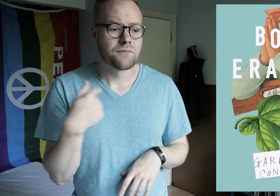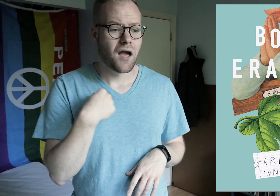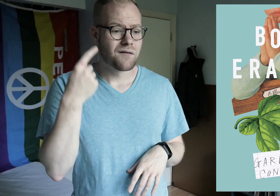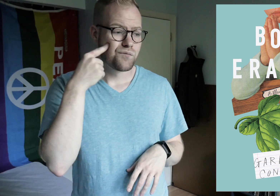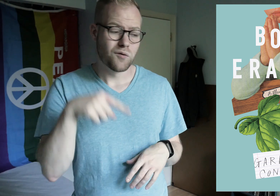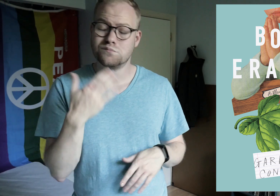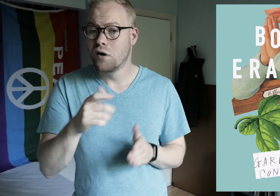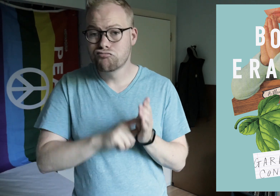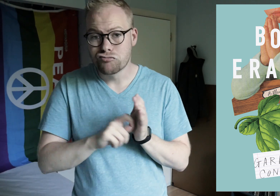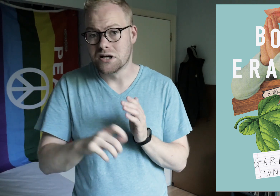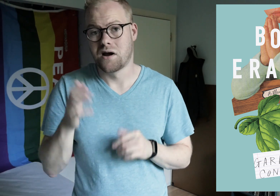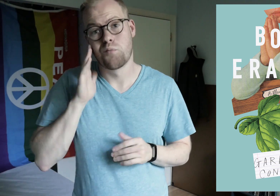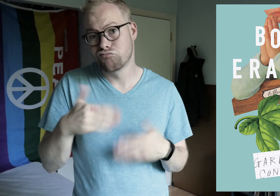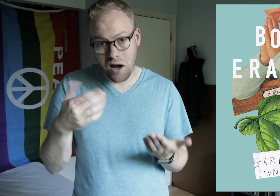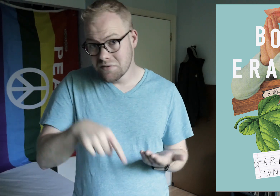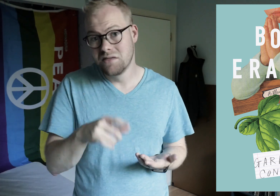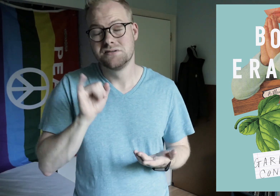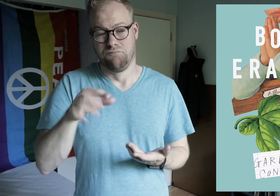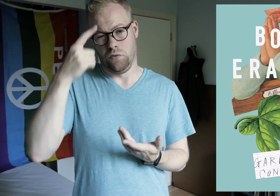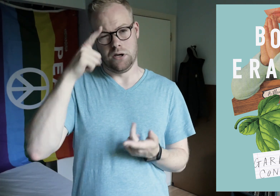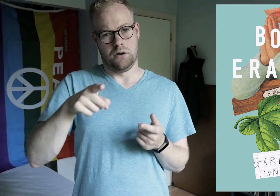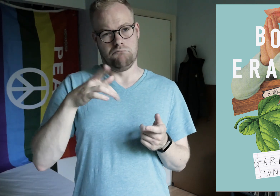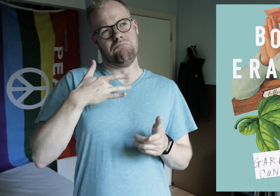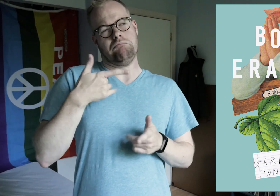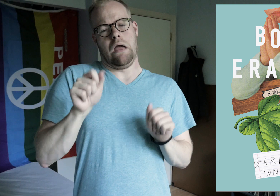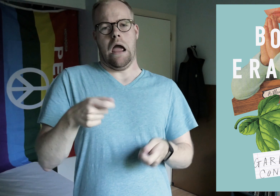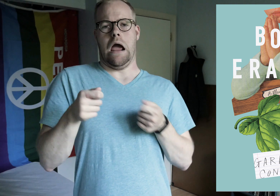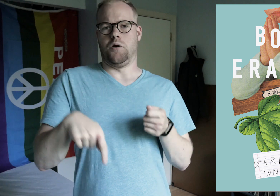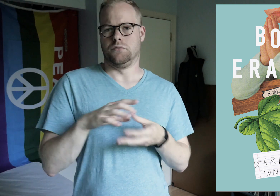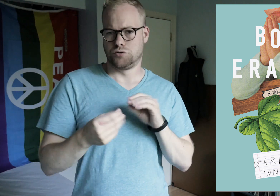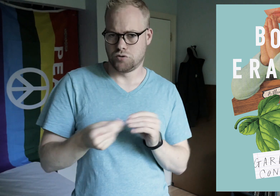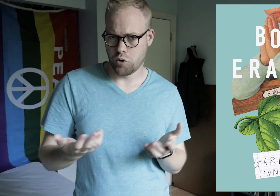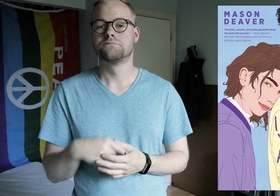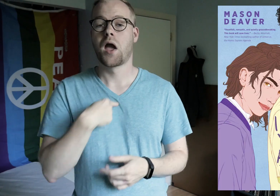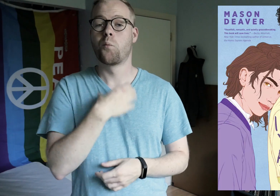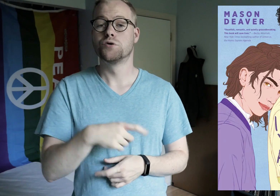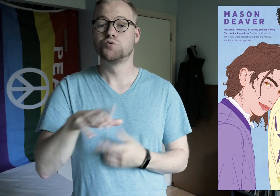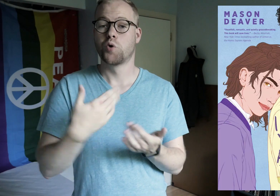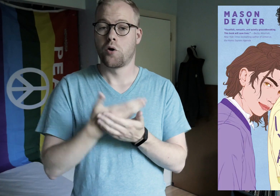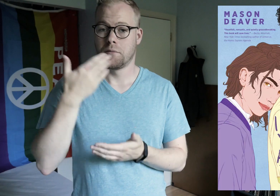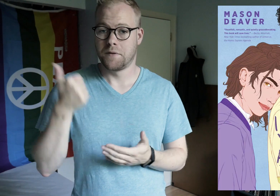I thought this was well written, and I would recommend this if you feel like you can handle the story. I Wish You All the Best.